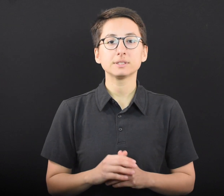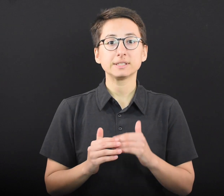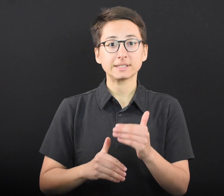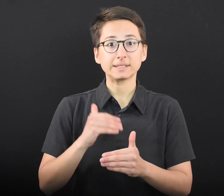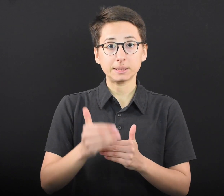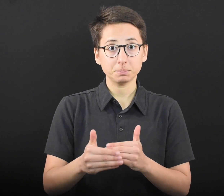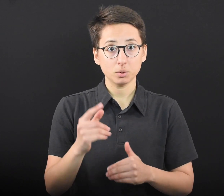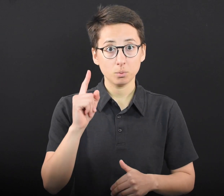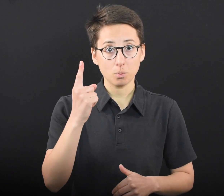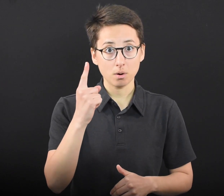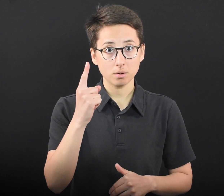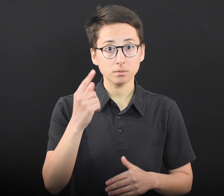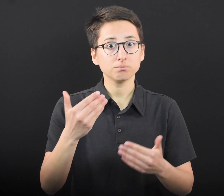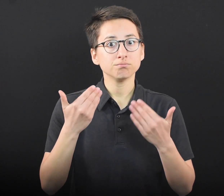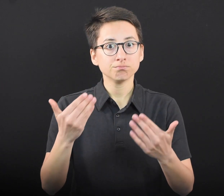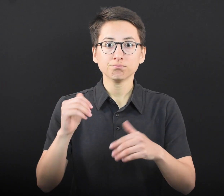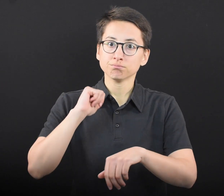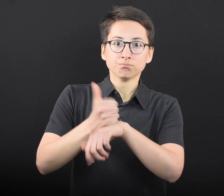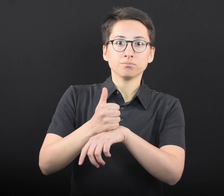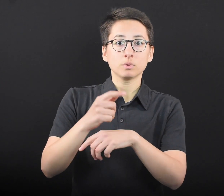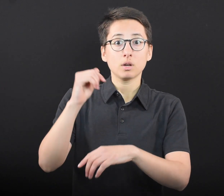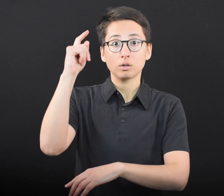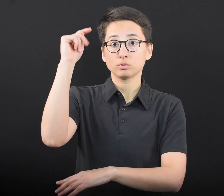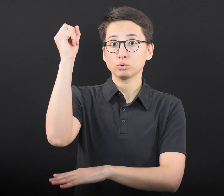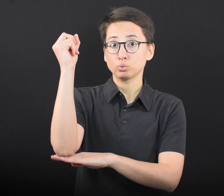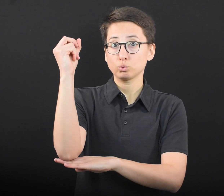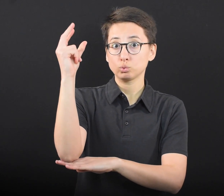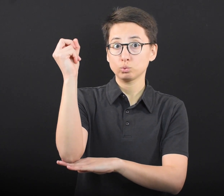Step one takes place at noon on May 7.